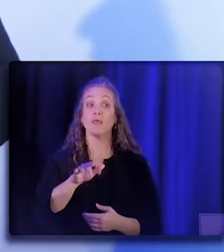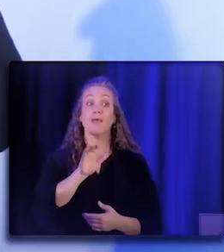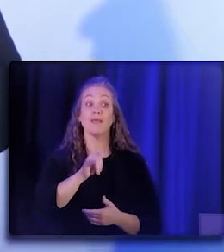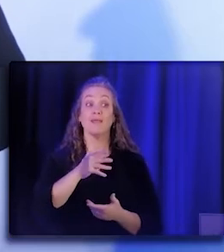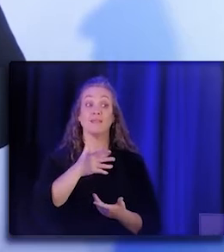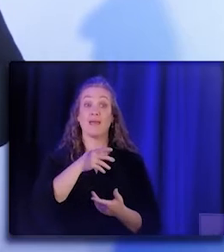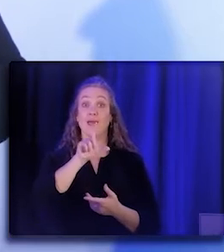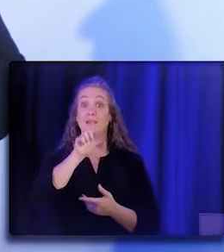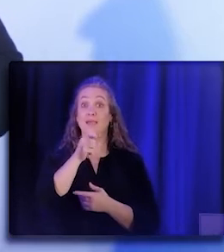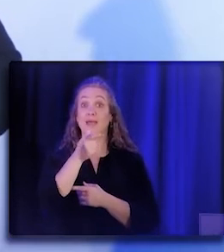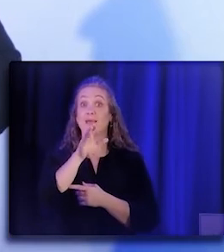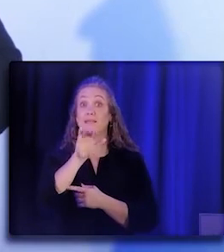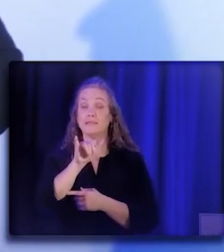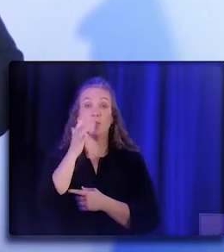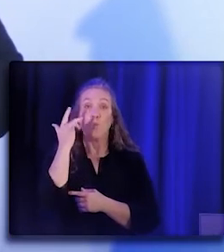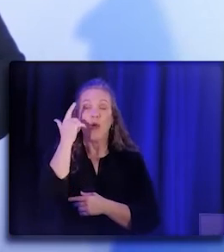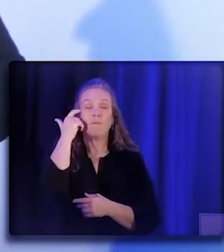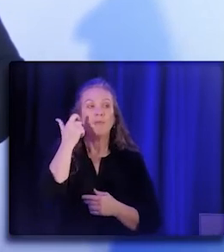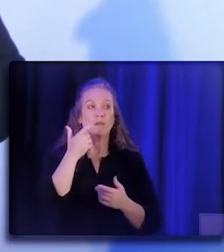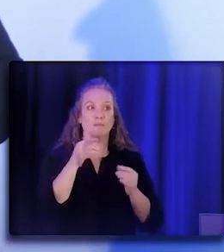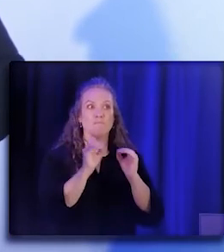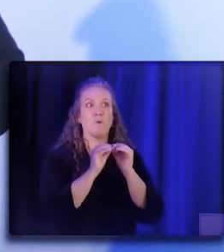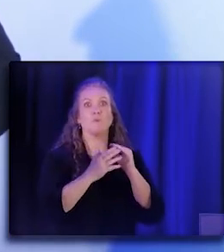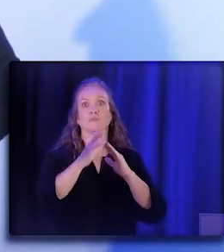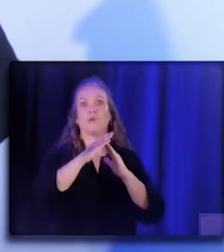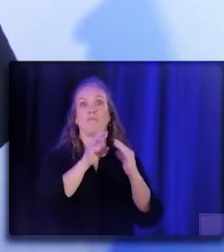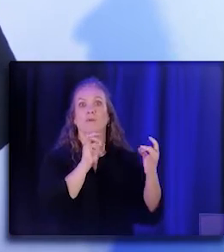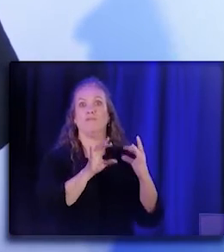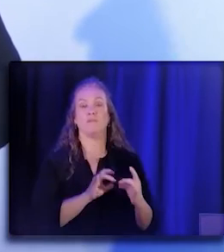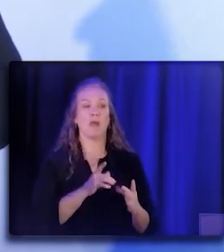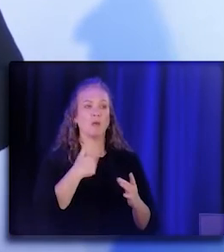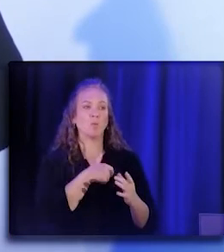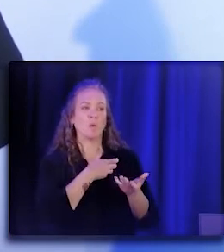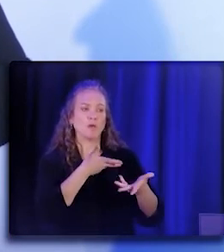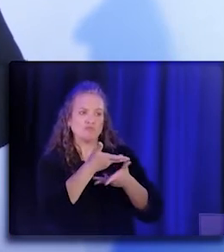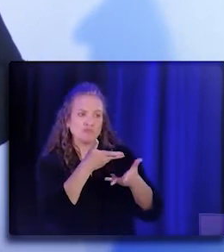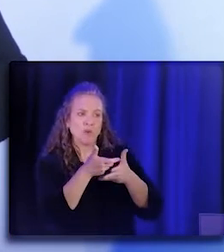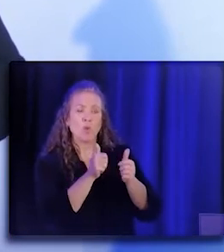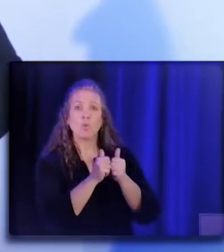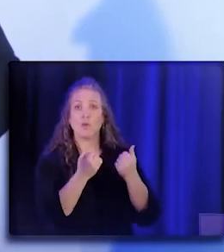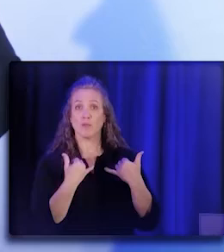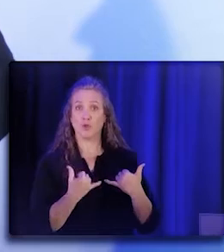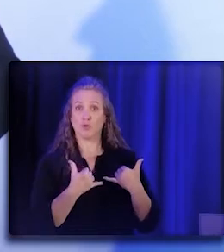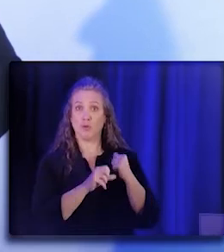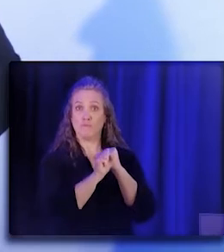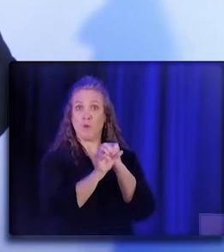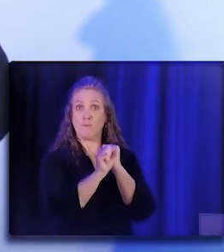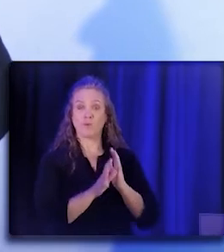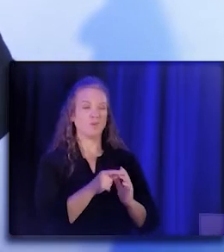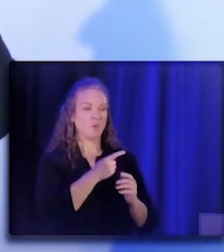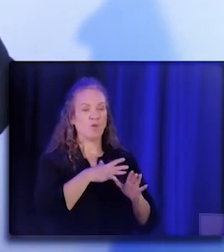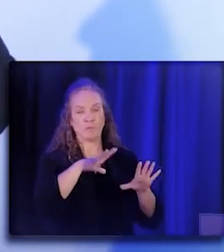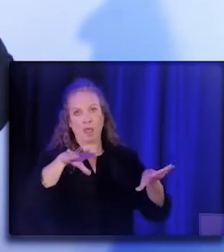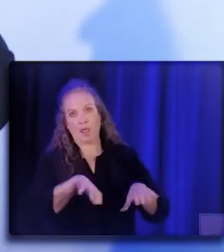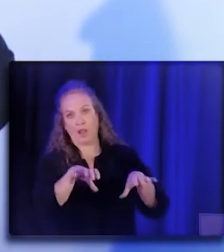because we are talking to existing Promotores who have been doing the work forever and basically don't need to go through a training